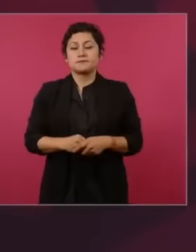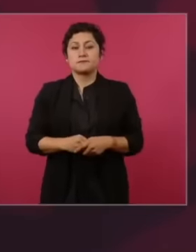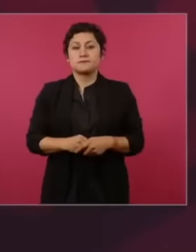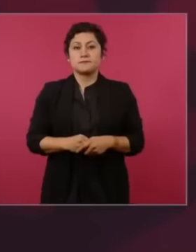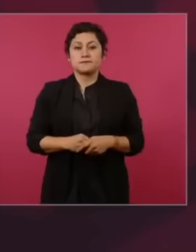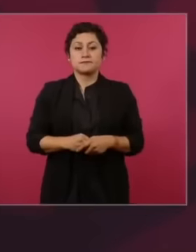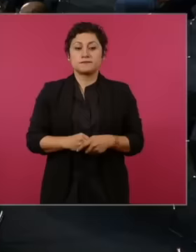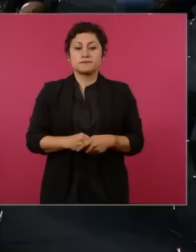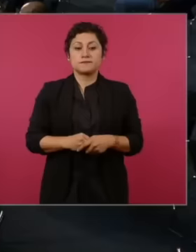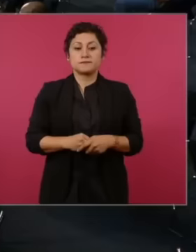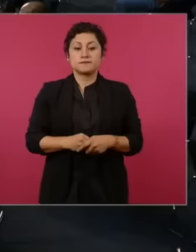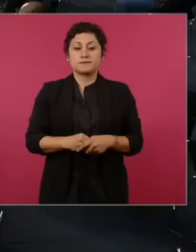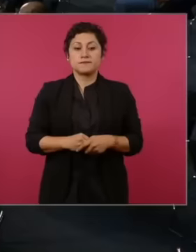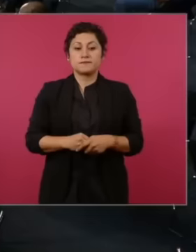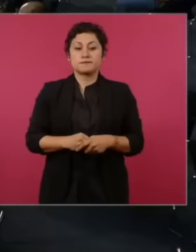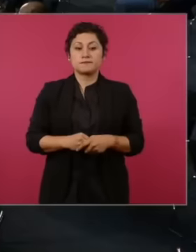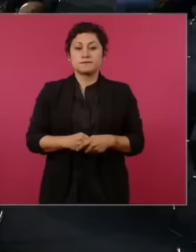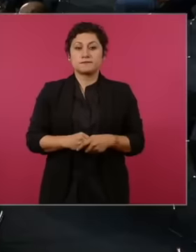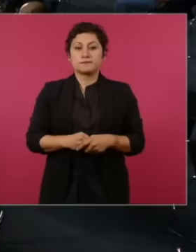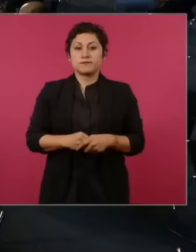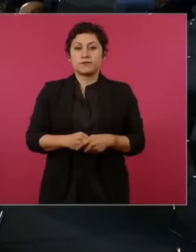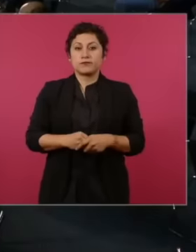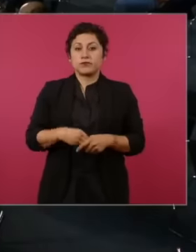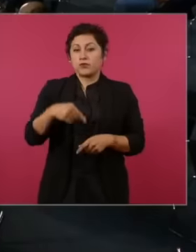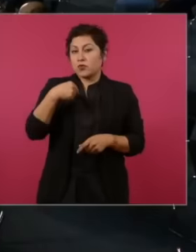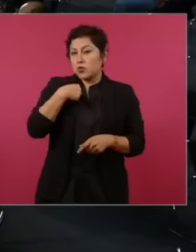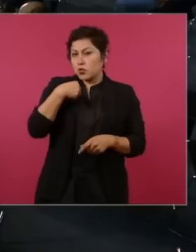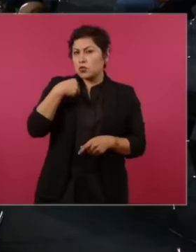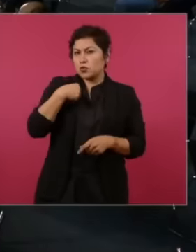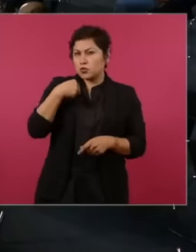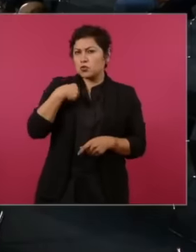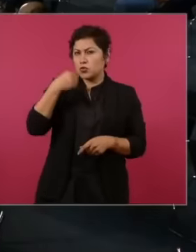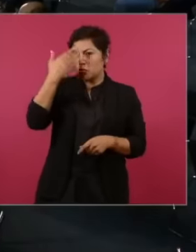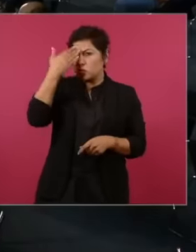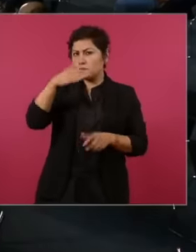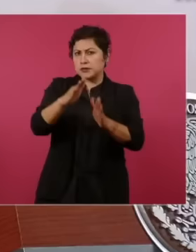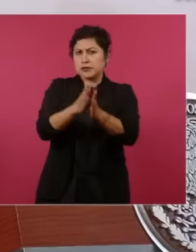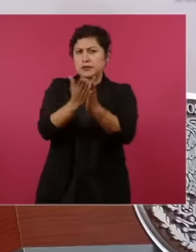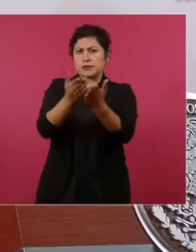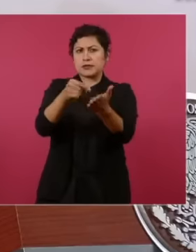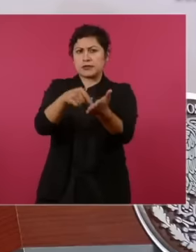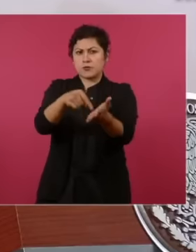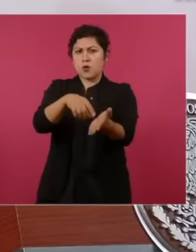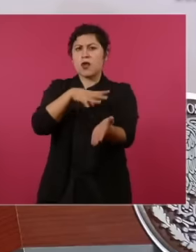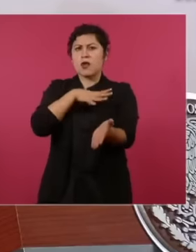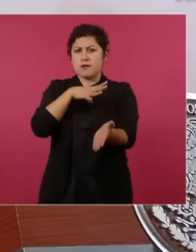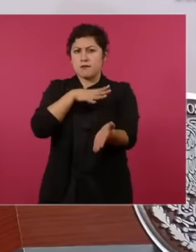I reproduce it in a book